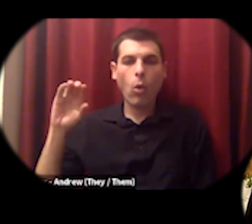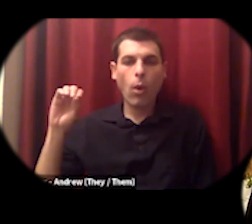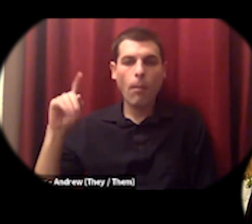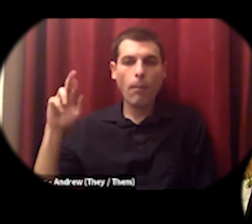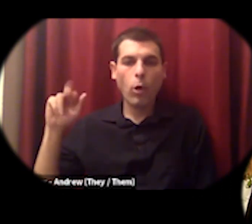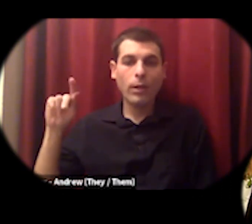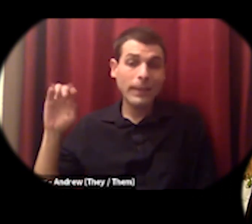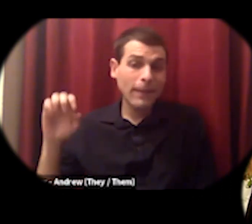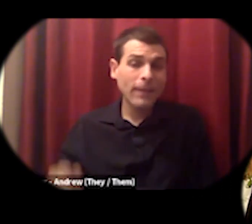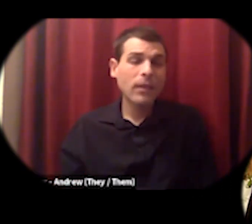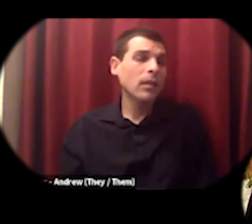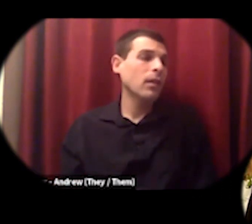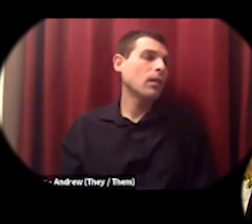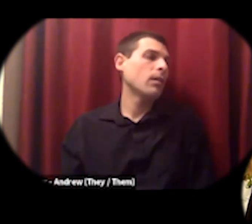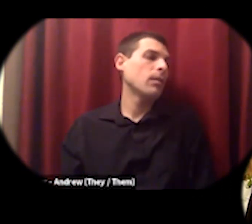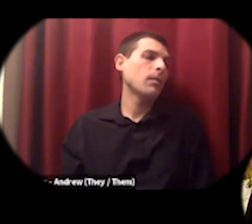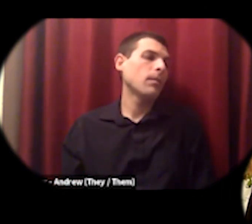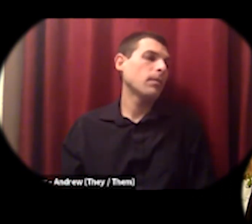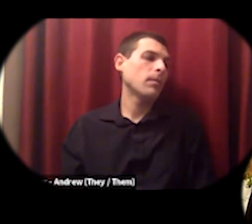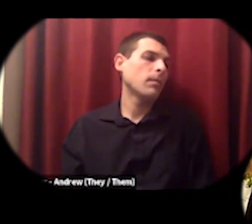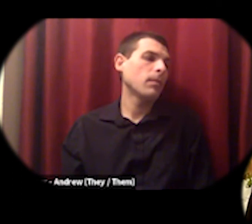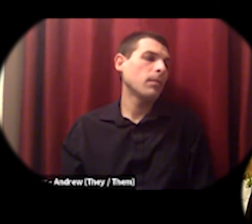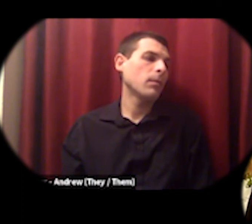and and that one is particularly pressing